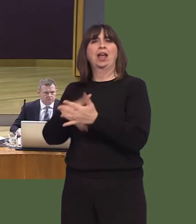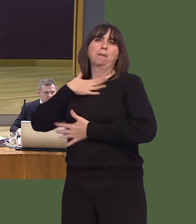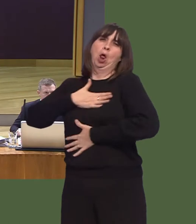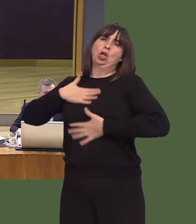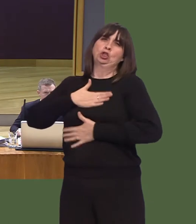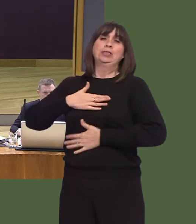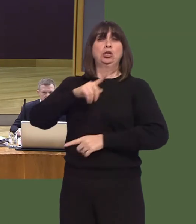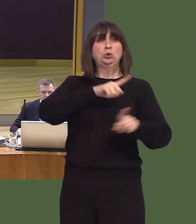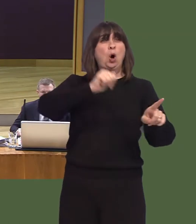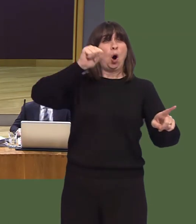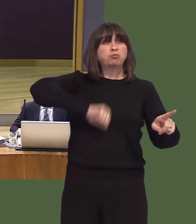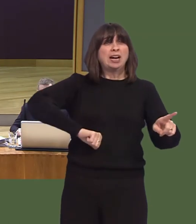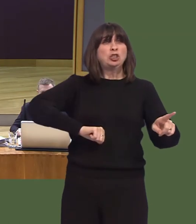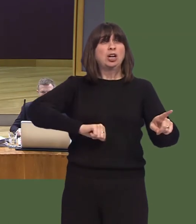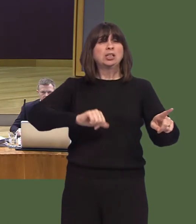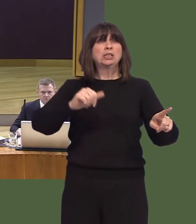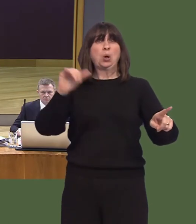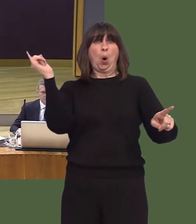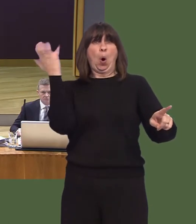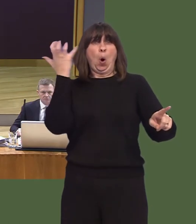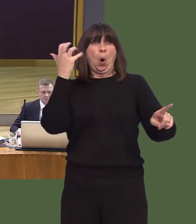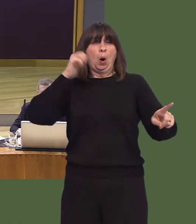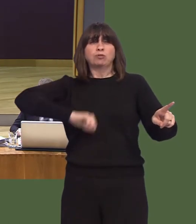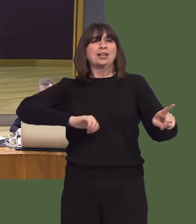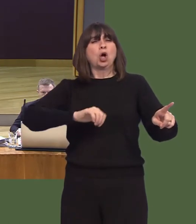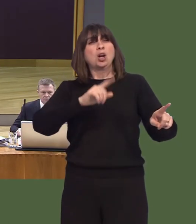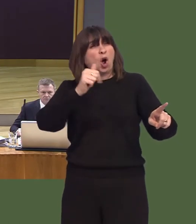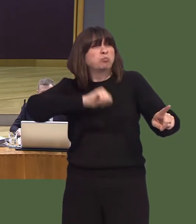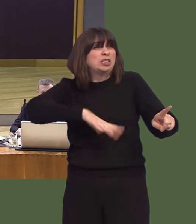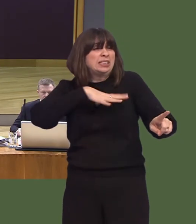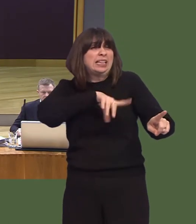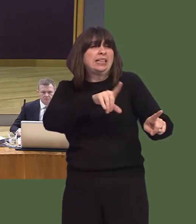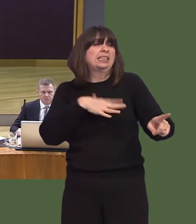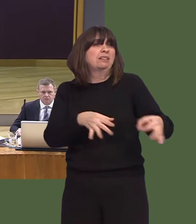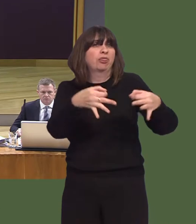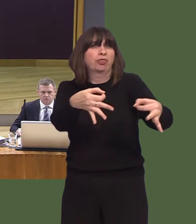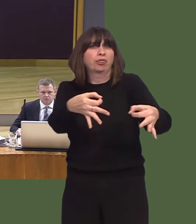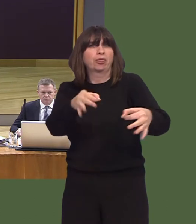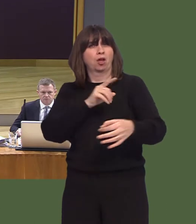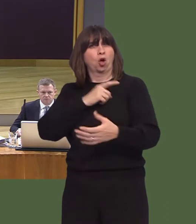Isn't that why we are hearing the claim from the Royal College of Emergency Medicine that